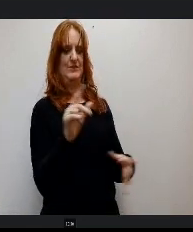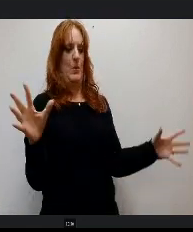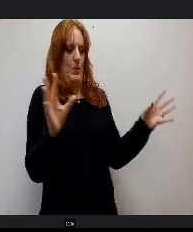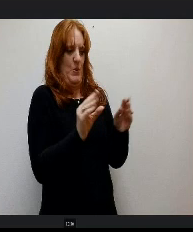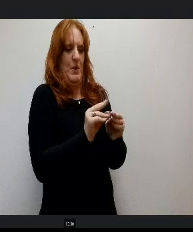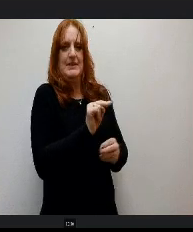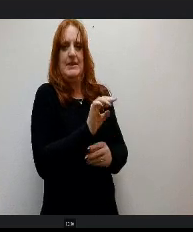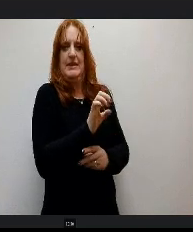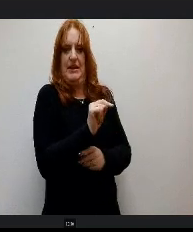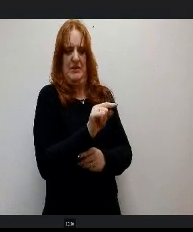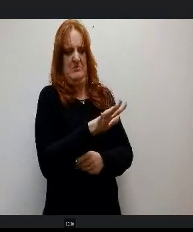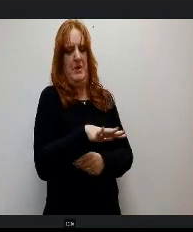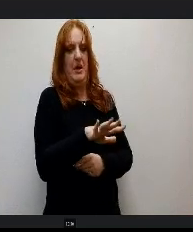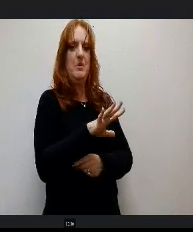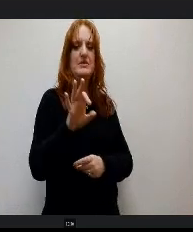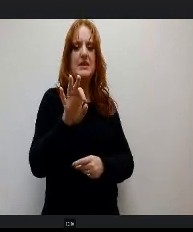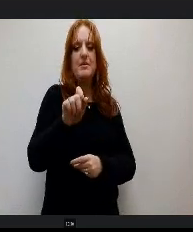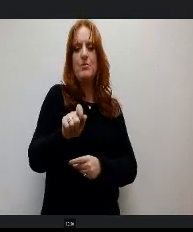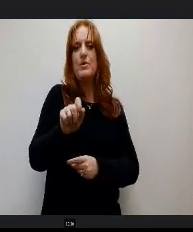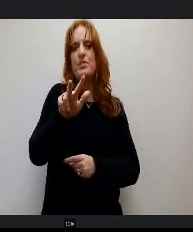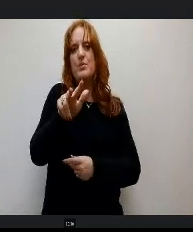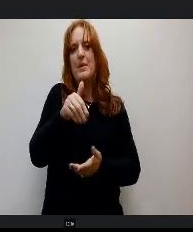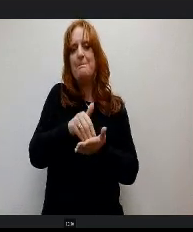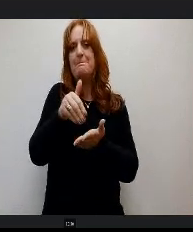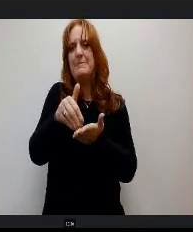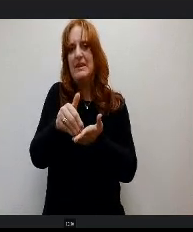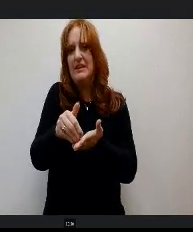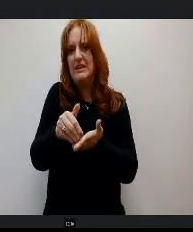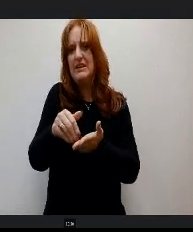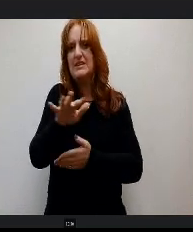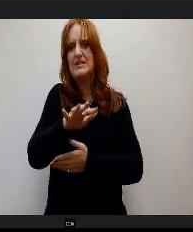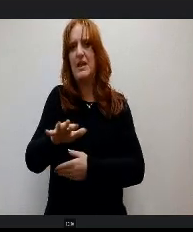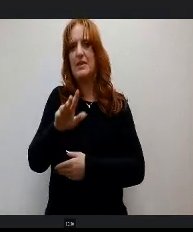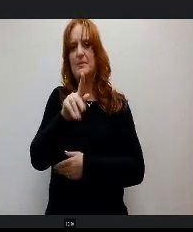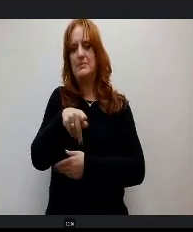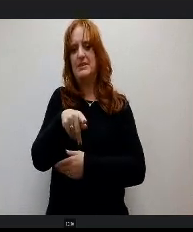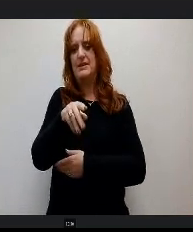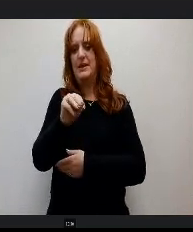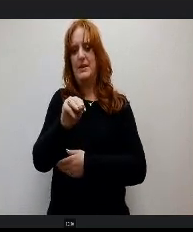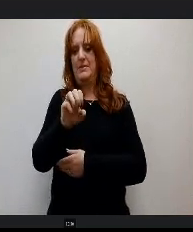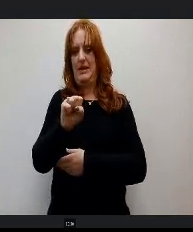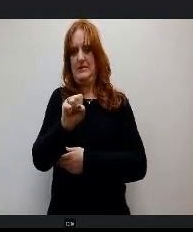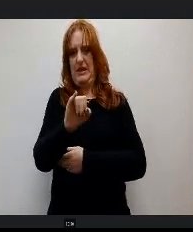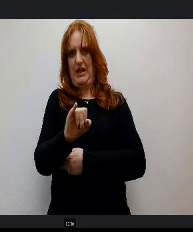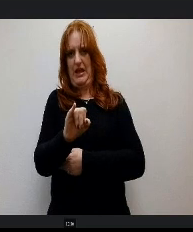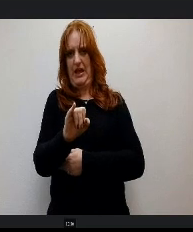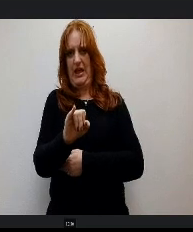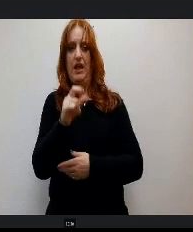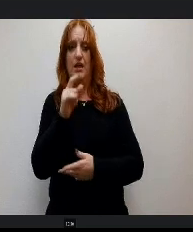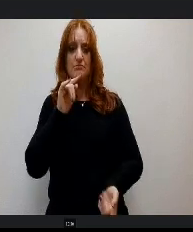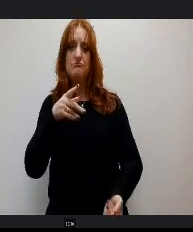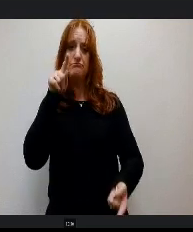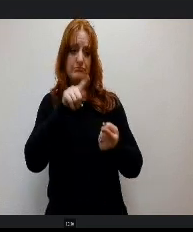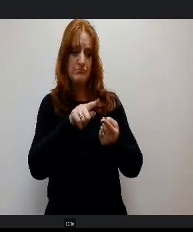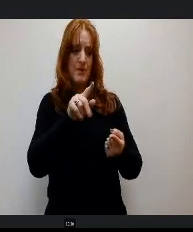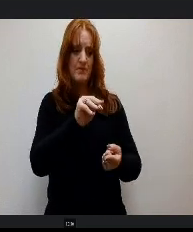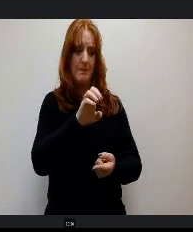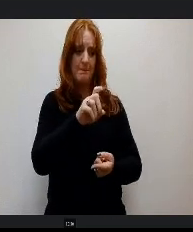a net, about 9.3 million of it is the PSMI. We had a decrease in Medicaid